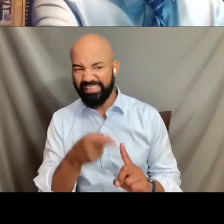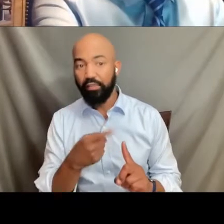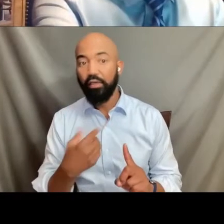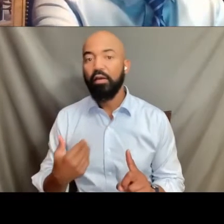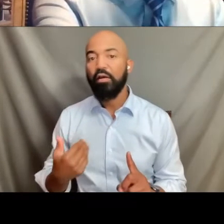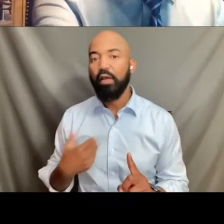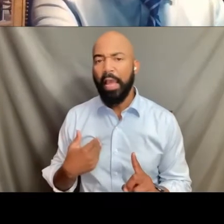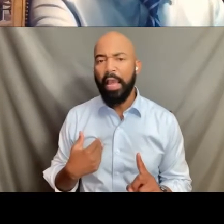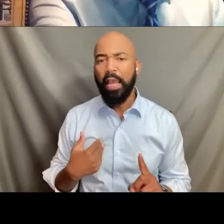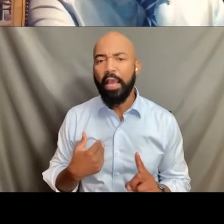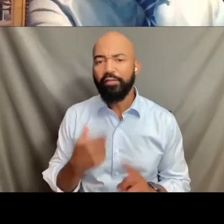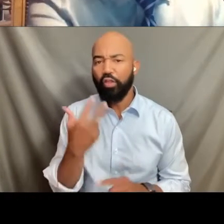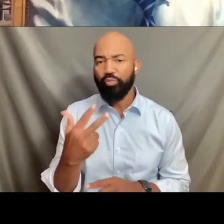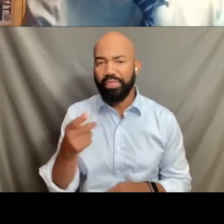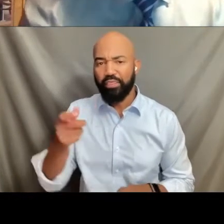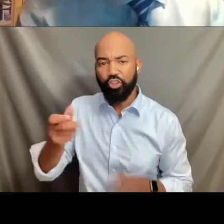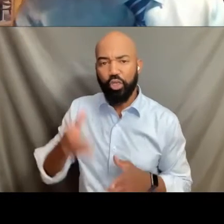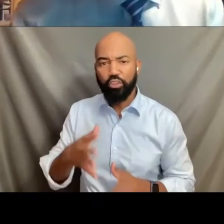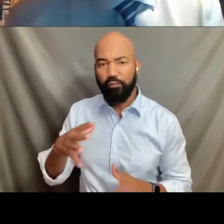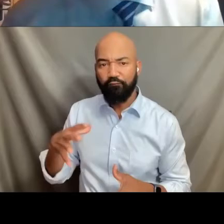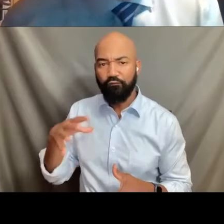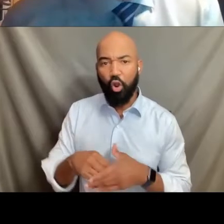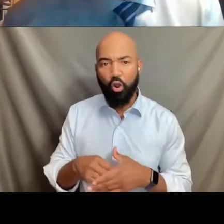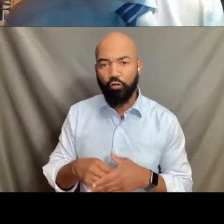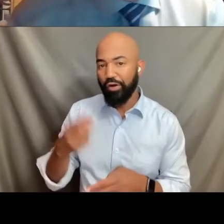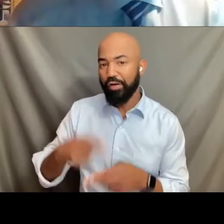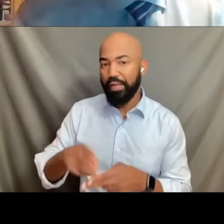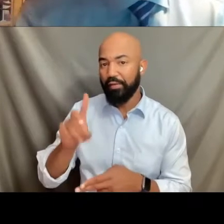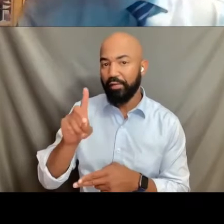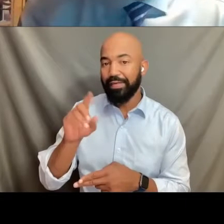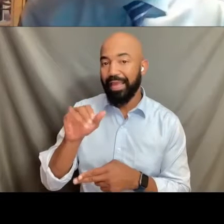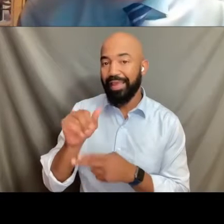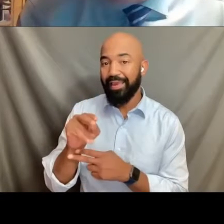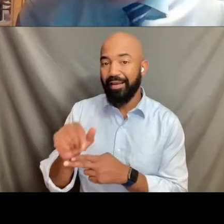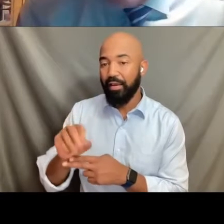she comes forward and she says, you know what, her name is Diana Motz. She says, you know what?